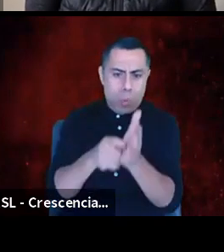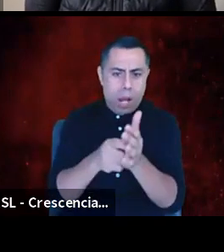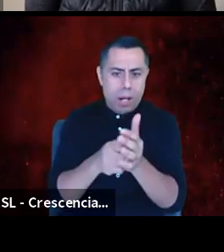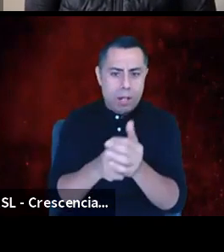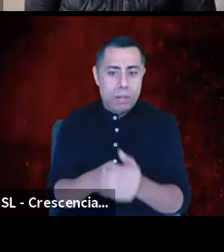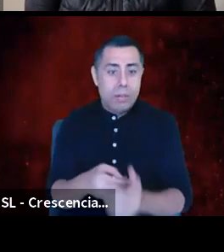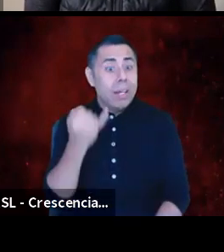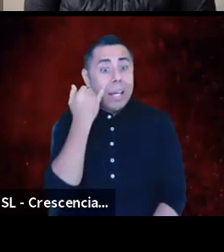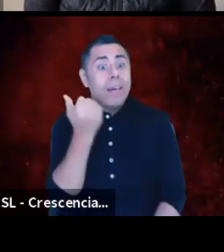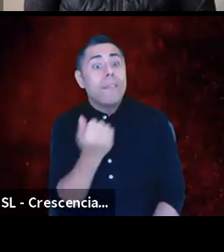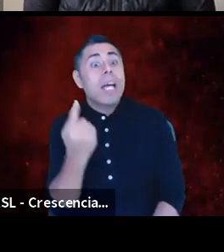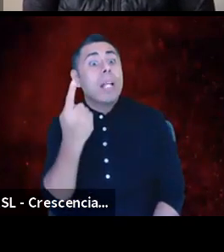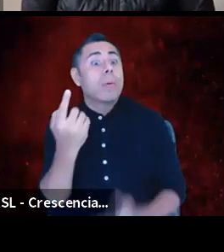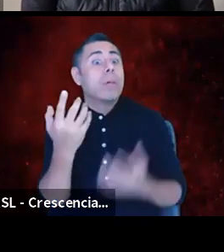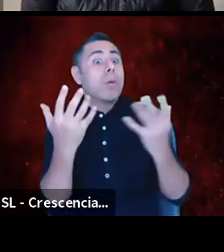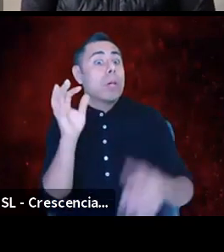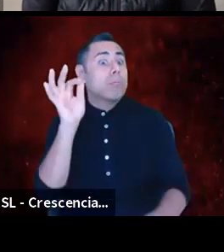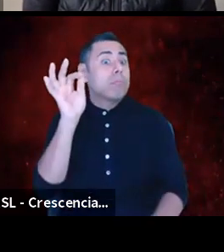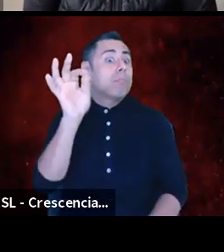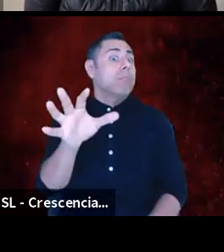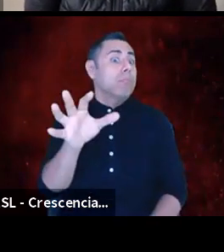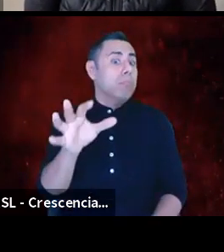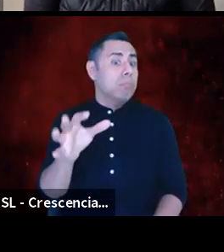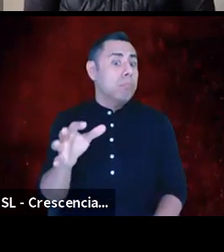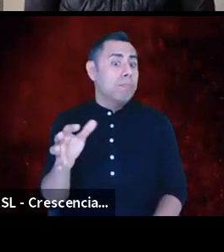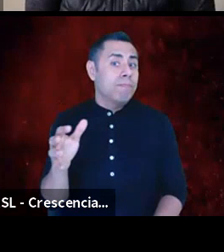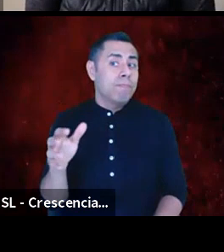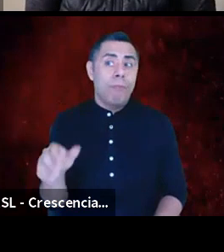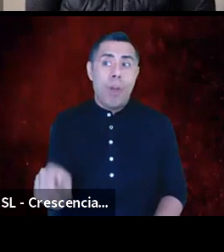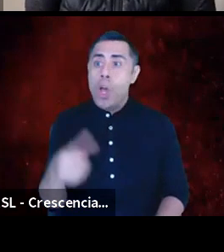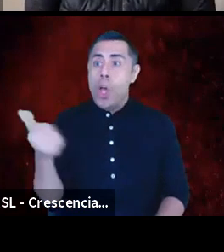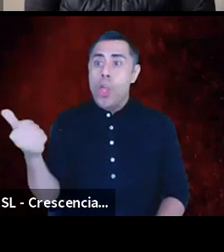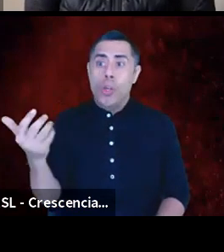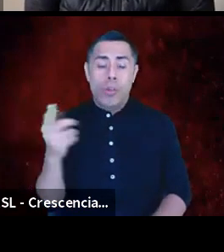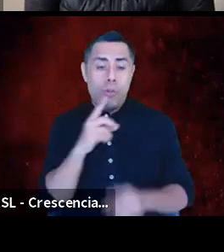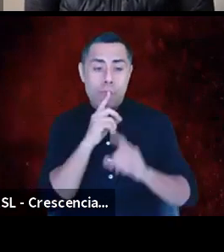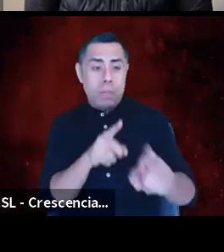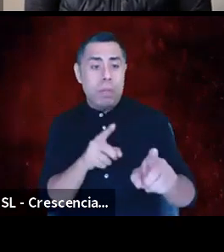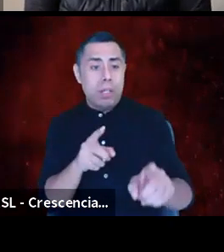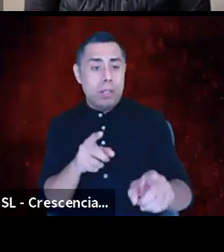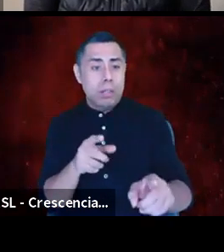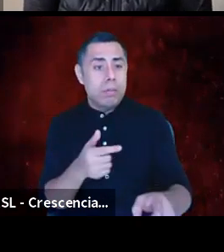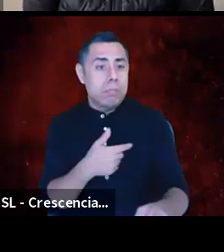And if any of you would like to offer any other response, I would invite you to do that.